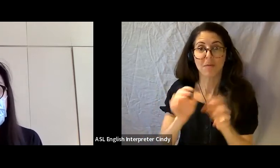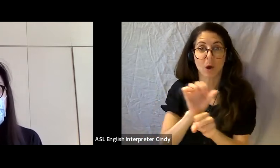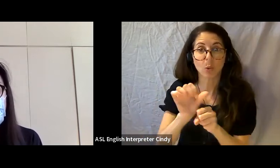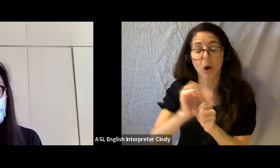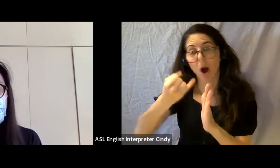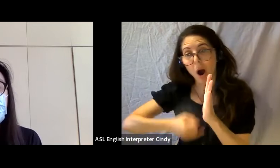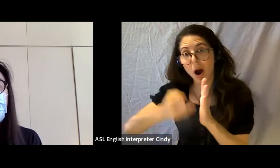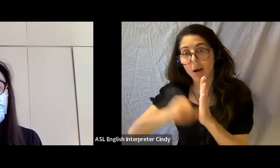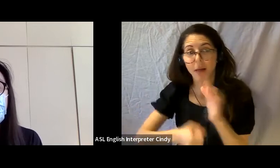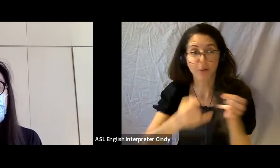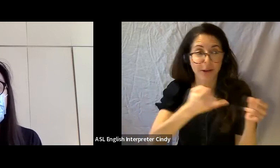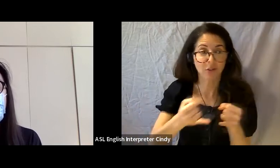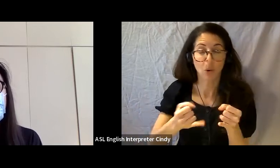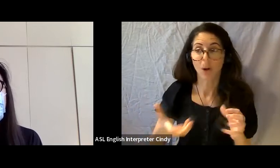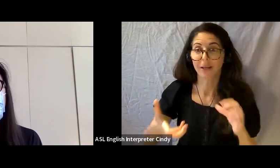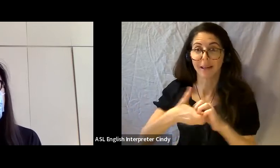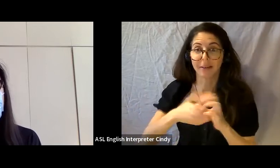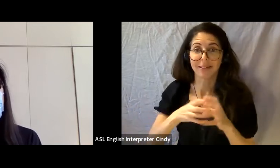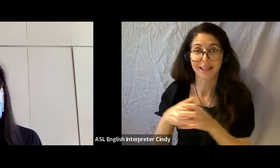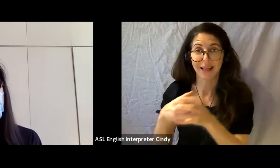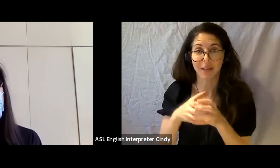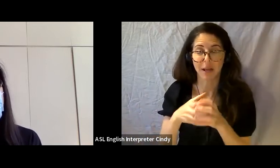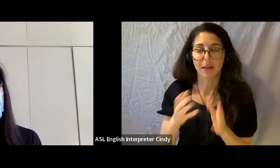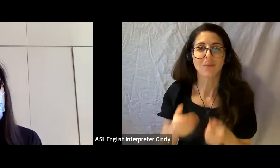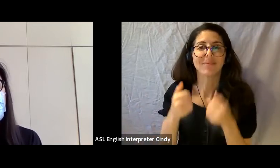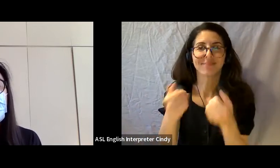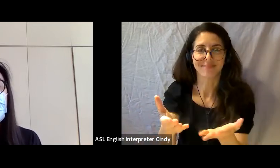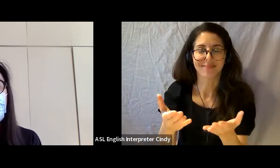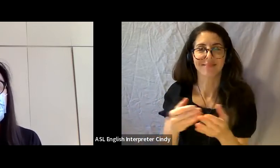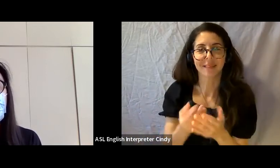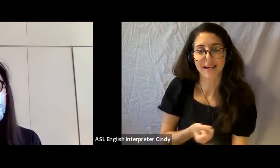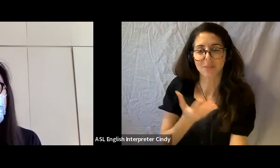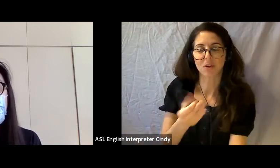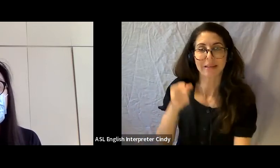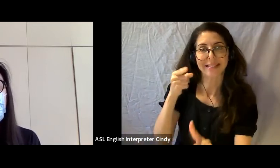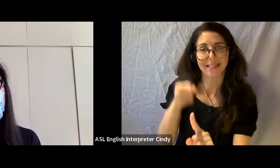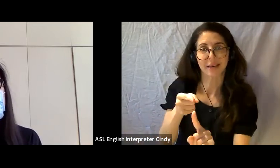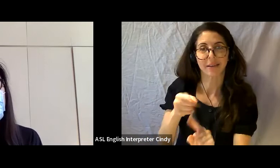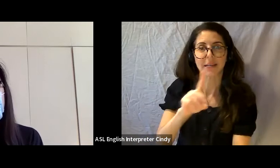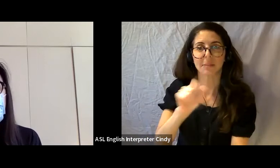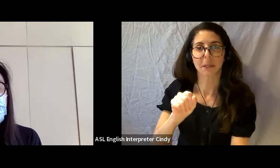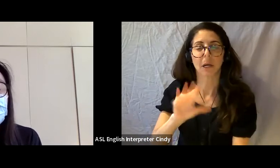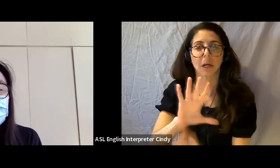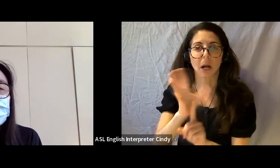they are contributing to the expression of a distinct “disability culture” with unique experiences and